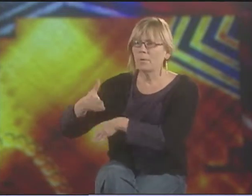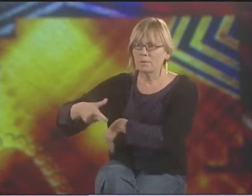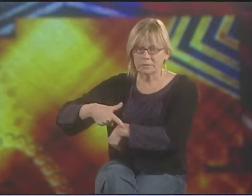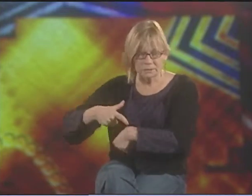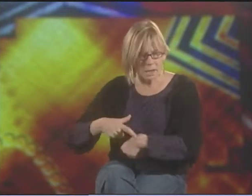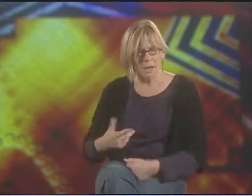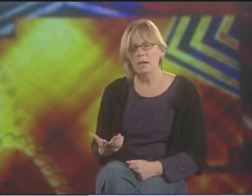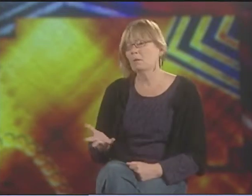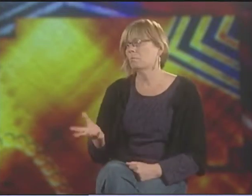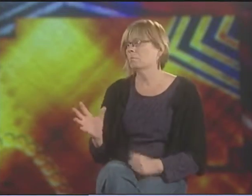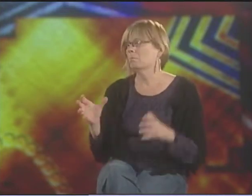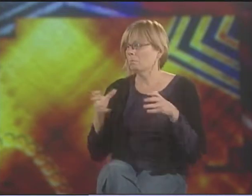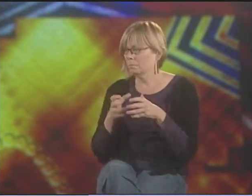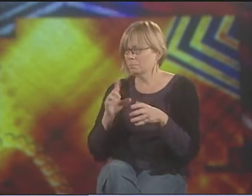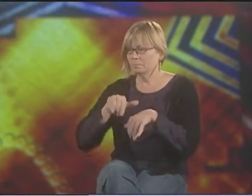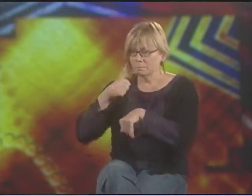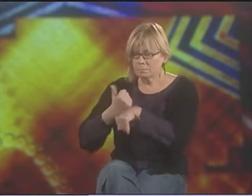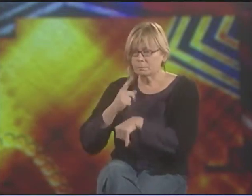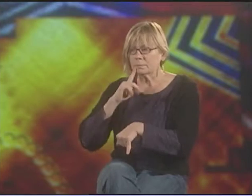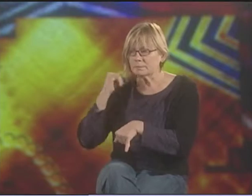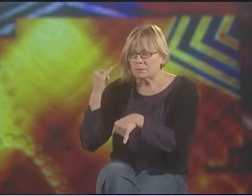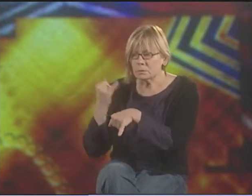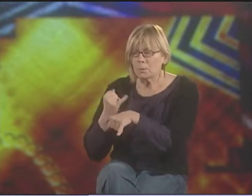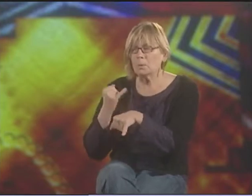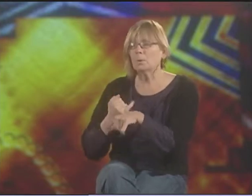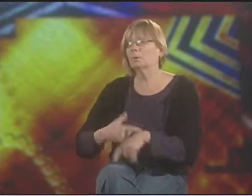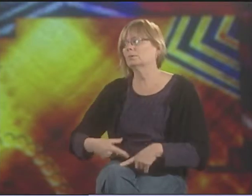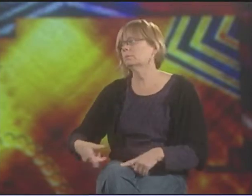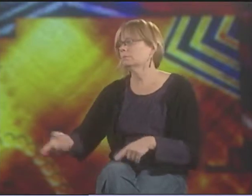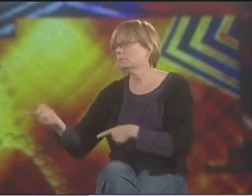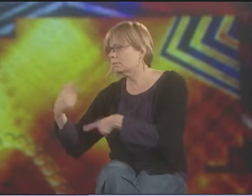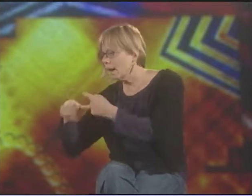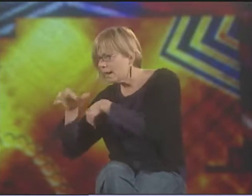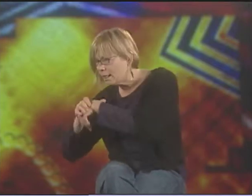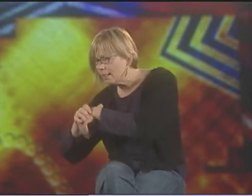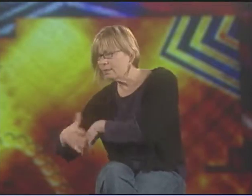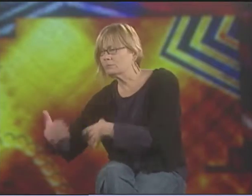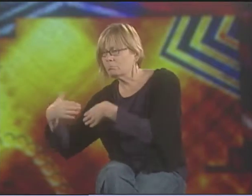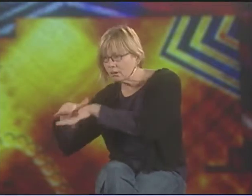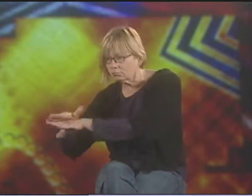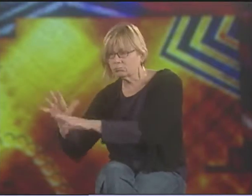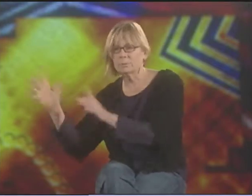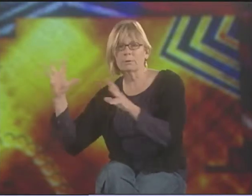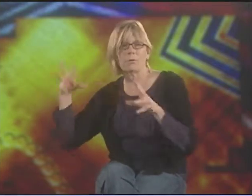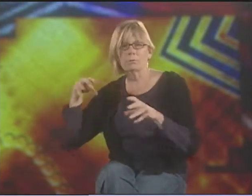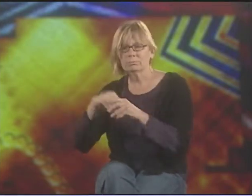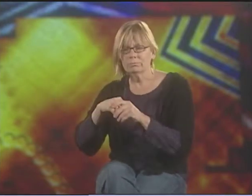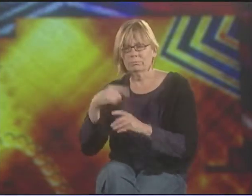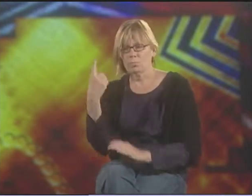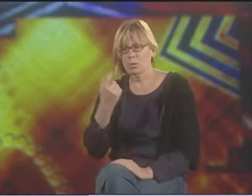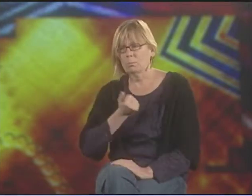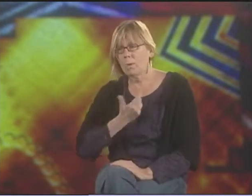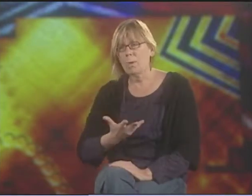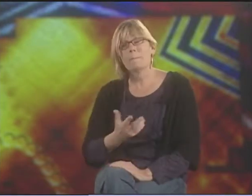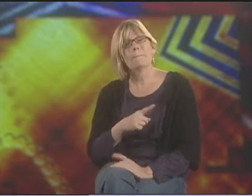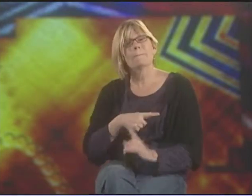WHAT HAPPENED ALONG THE WAY OVER THE COURSE OF TIME, THE ESTABLISHMENT OF SCHOOLS FOR THE DEAF AND THEN MAINSTREAMING,